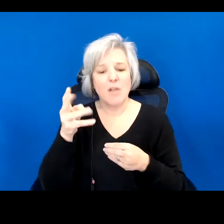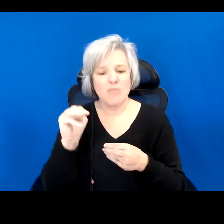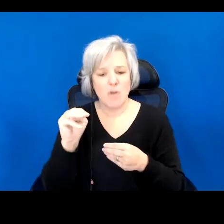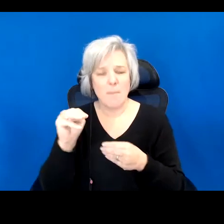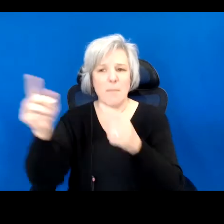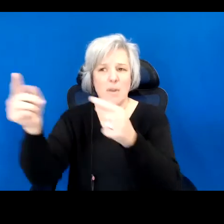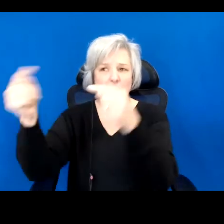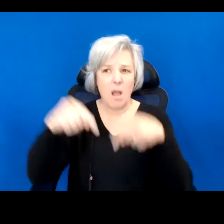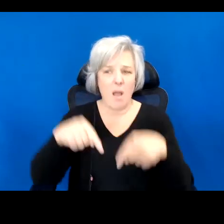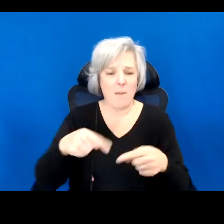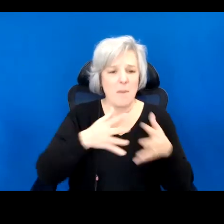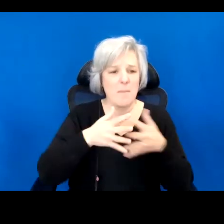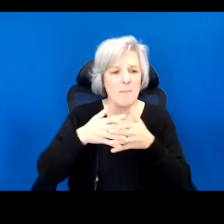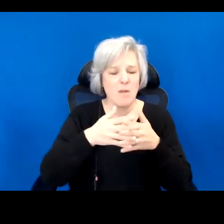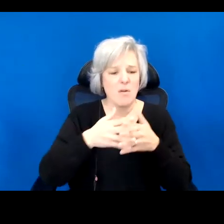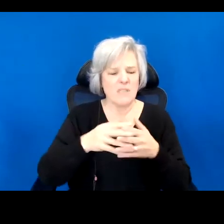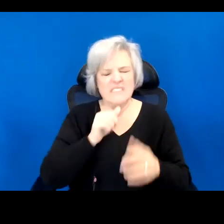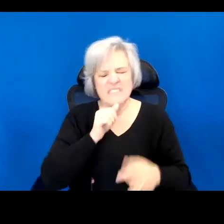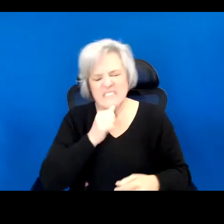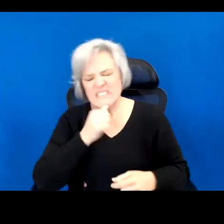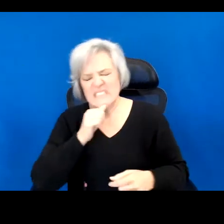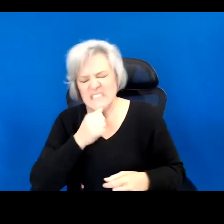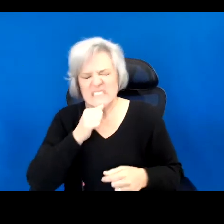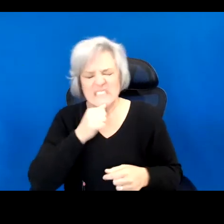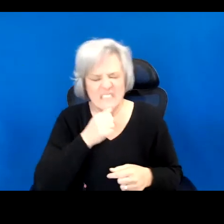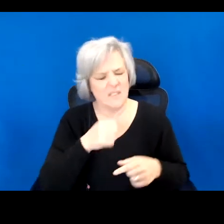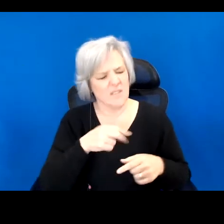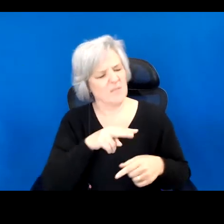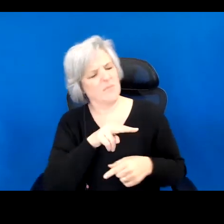this land. I felt a surge in my body.